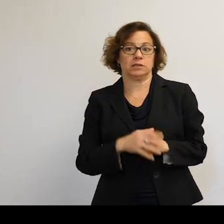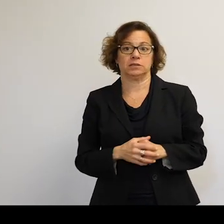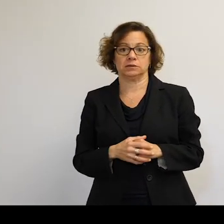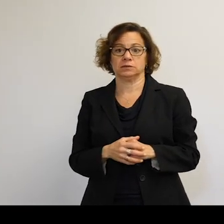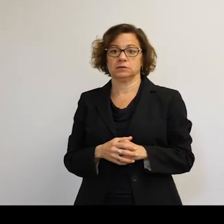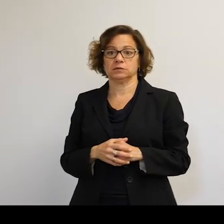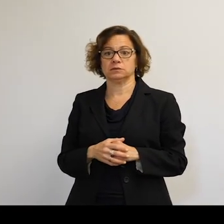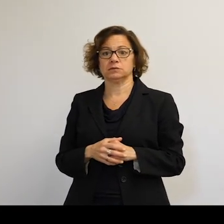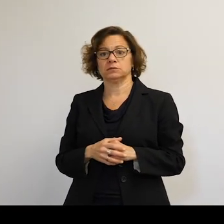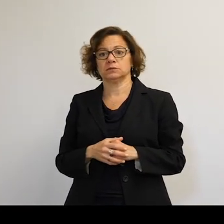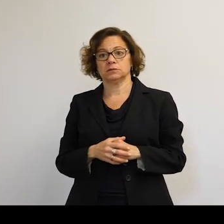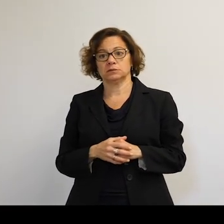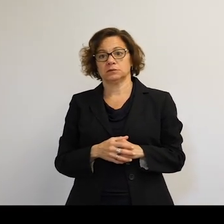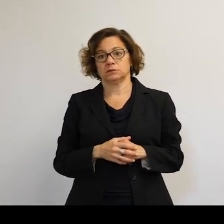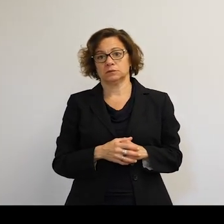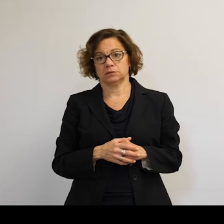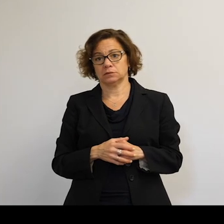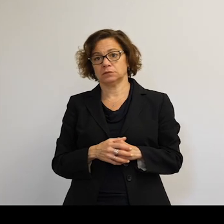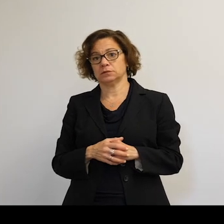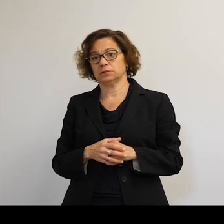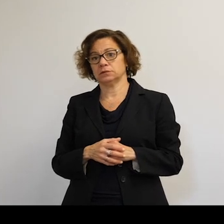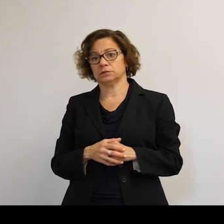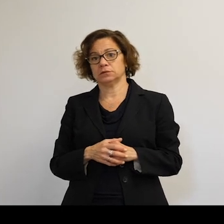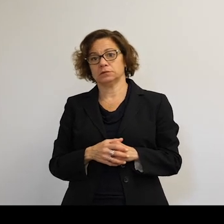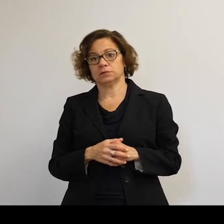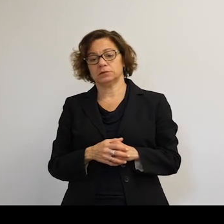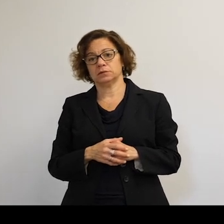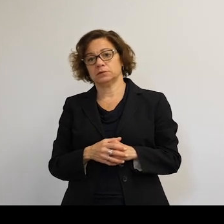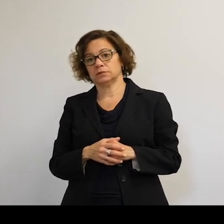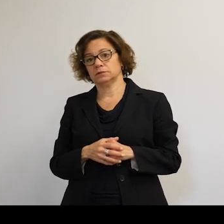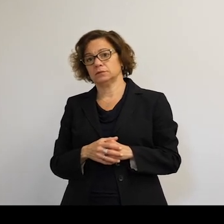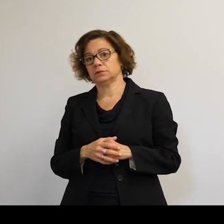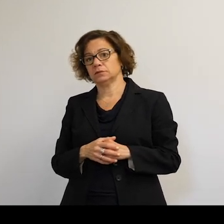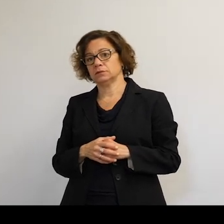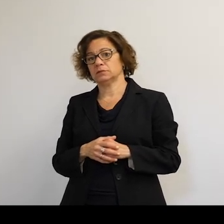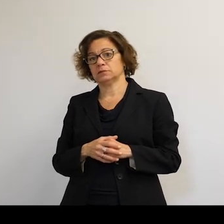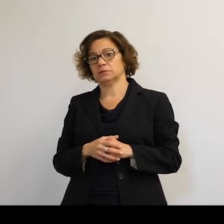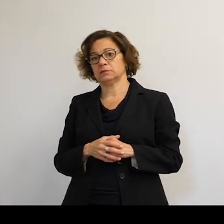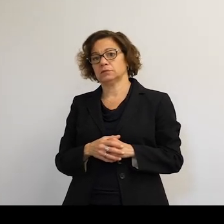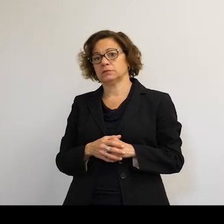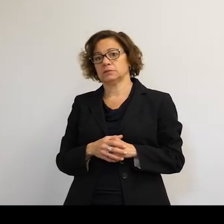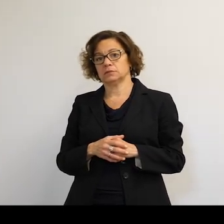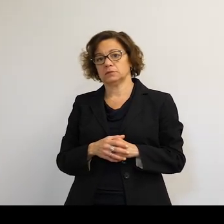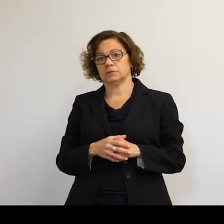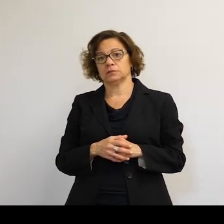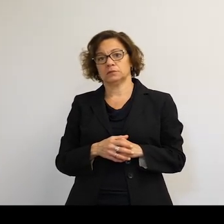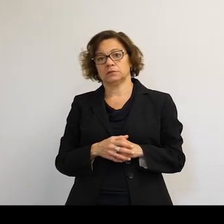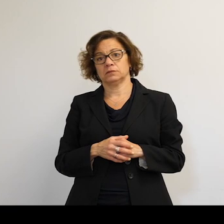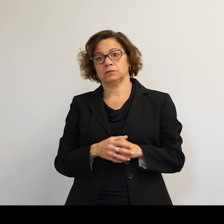That would bring you down as there's much, much more particles that consistently-- and then you have the problem.